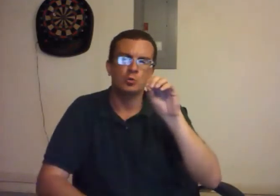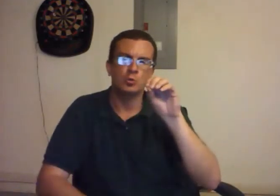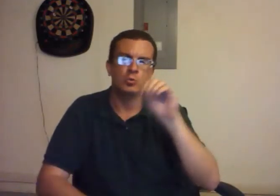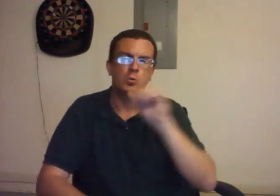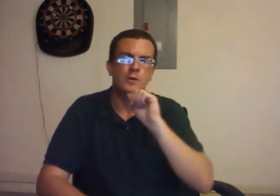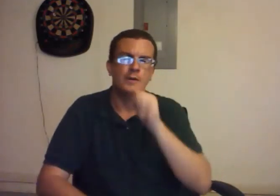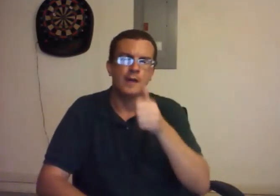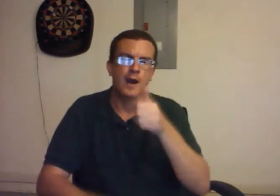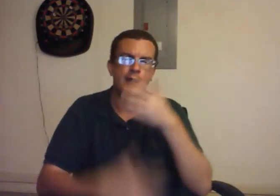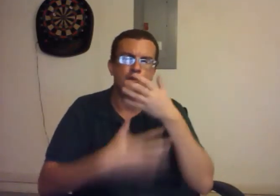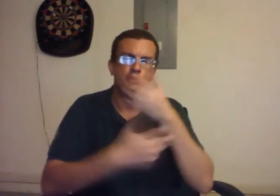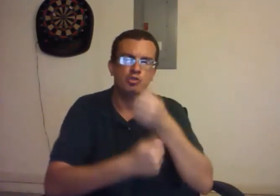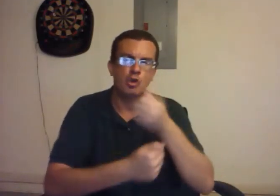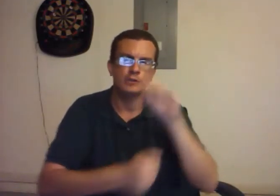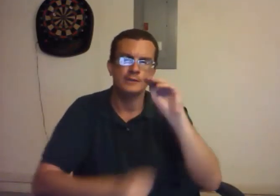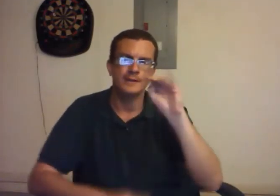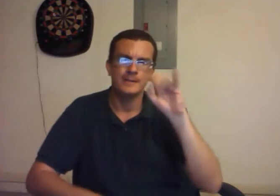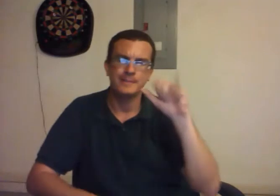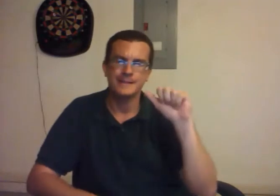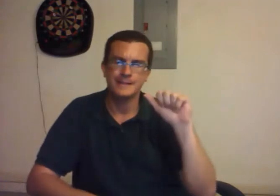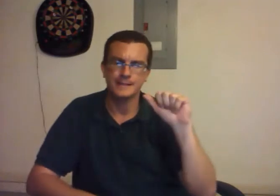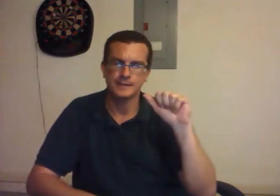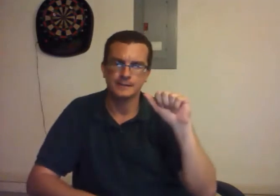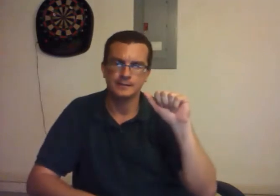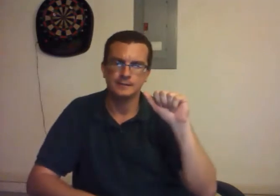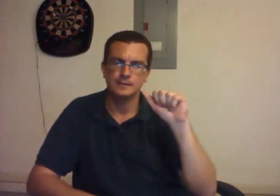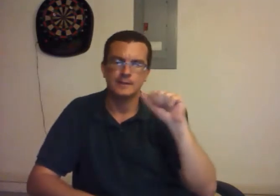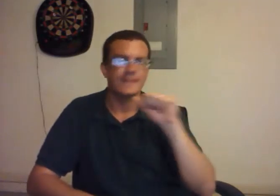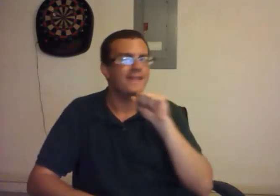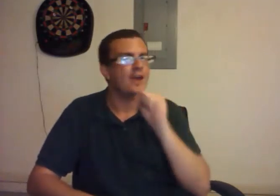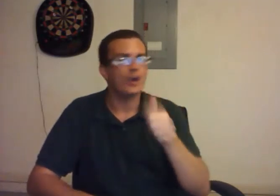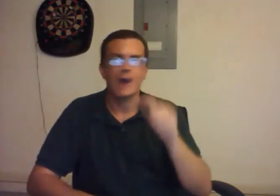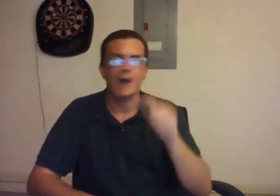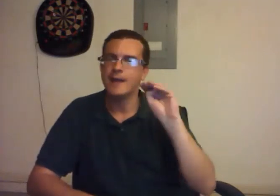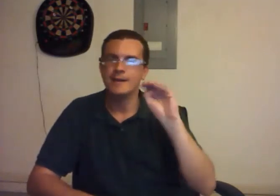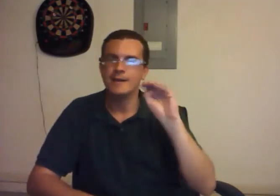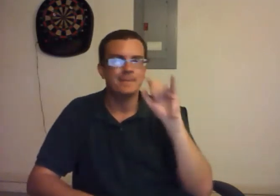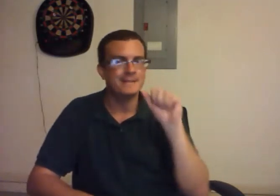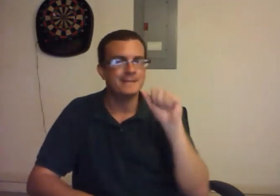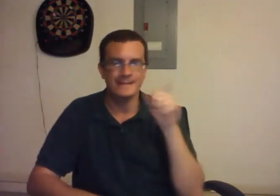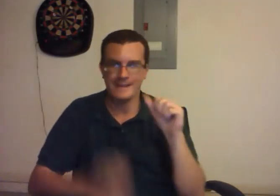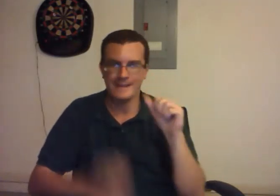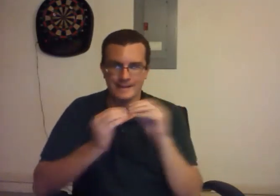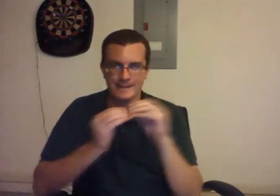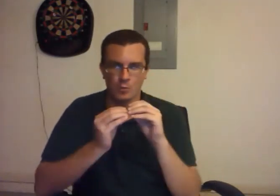Do. Not. Trust. The. Media. They're not the media anymore.